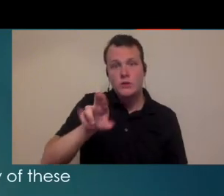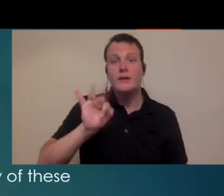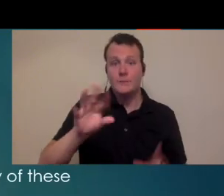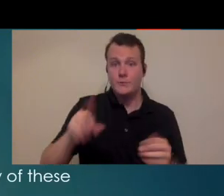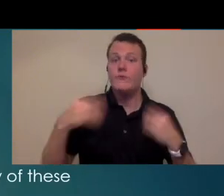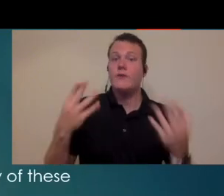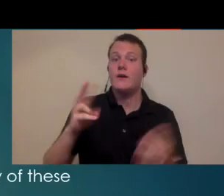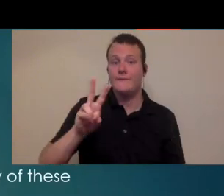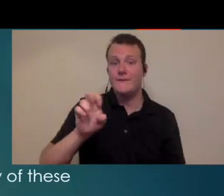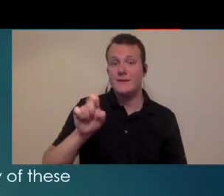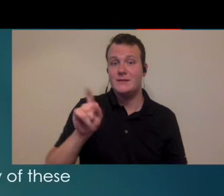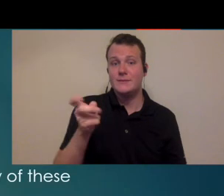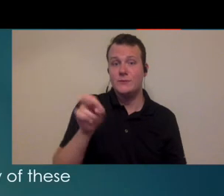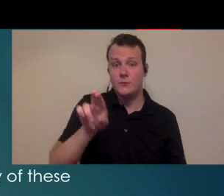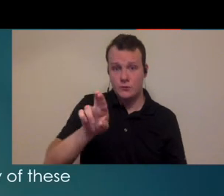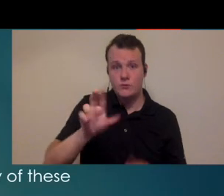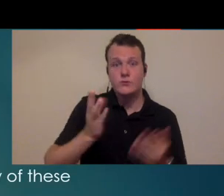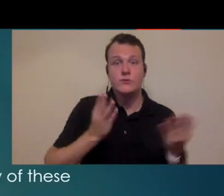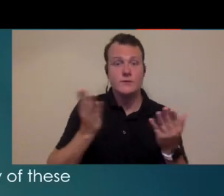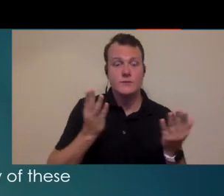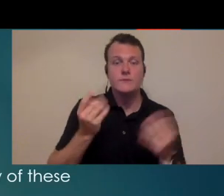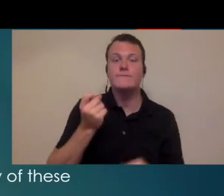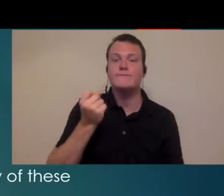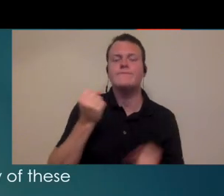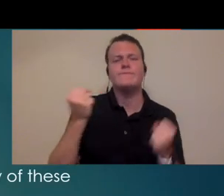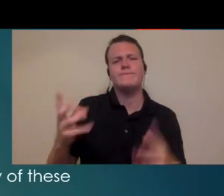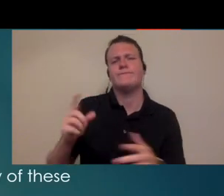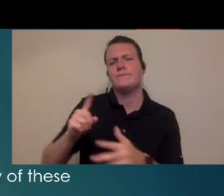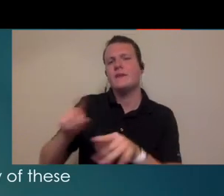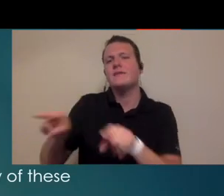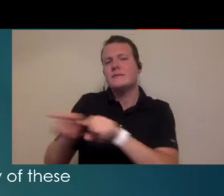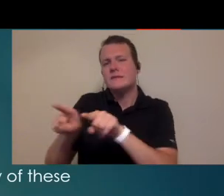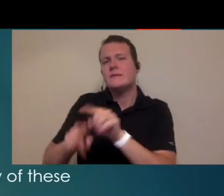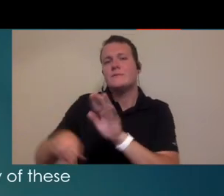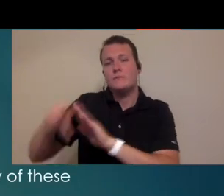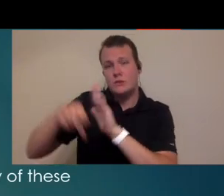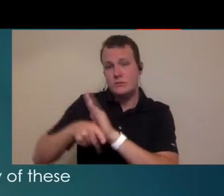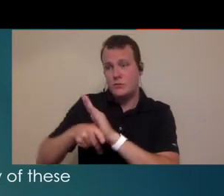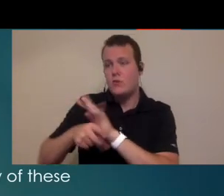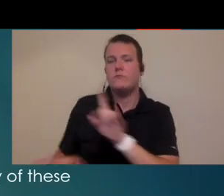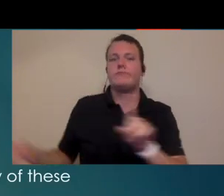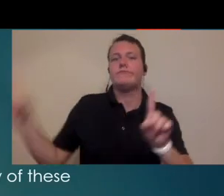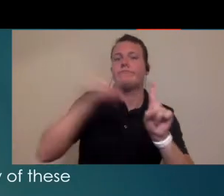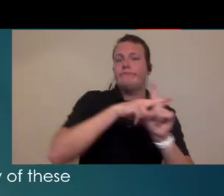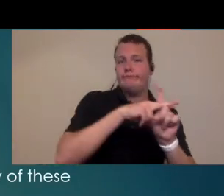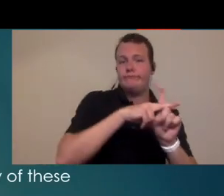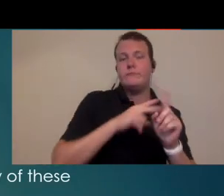appointment you know if you're going to offer vestibular services a lot of the same principles that we've already talked about will apply some